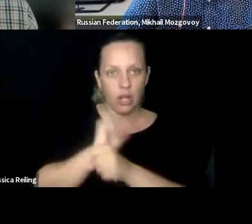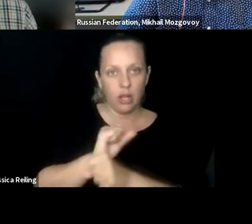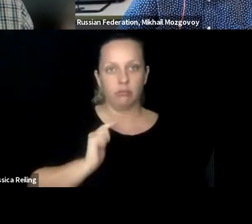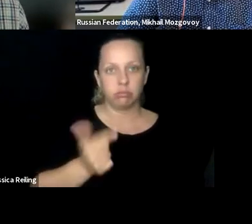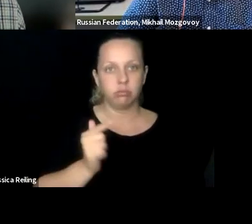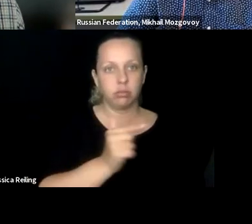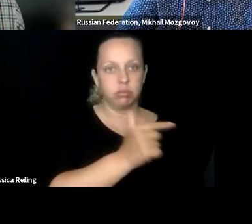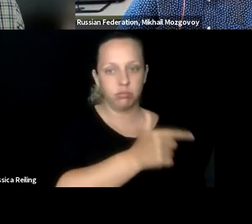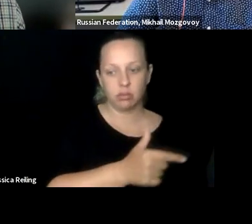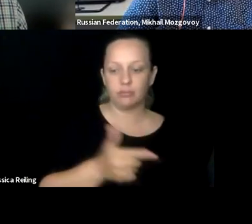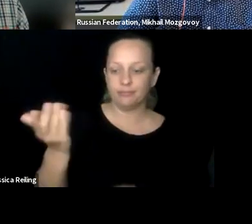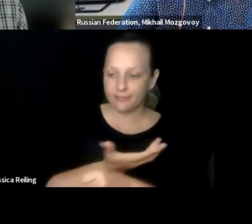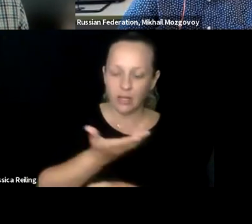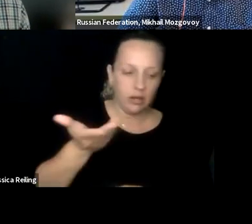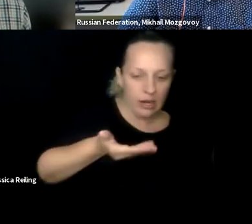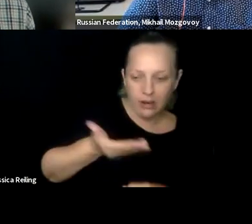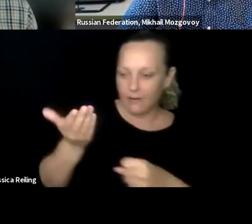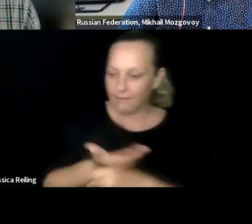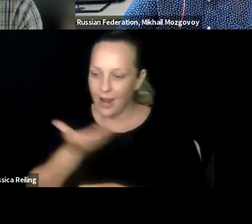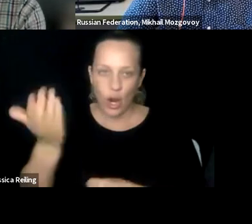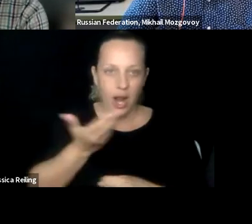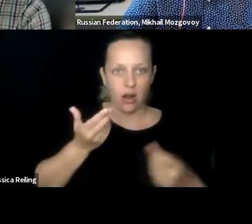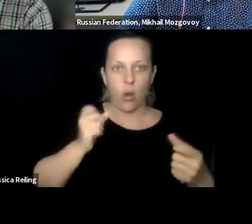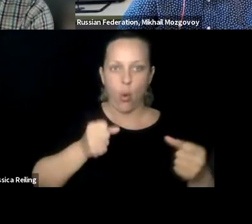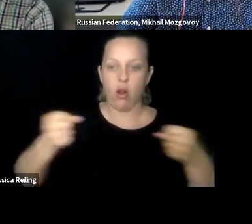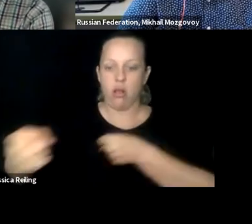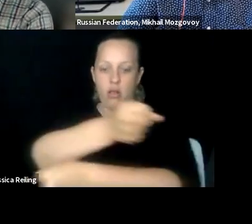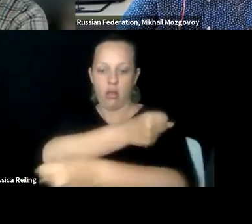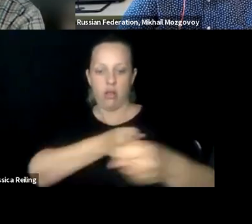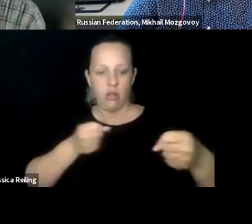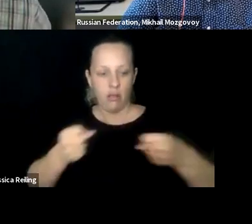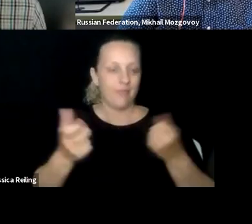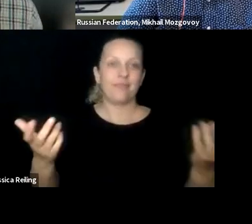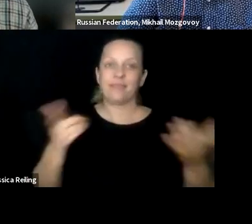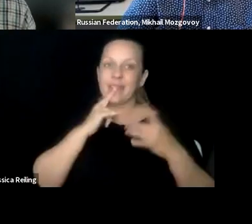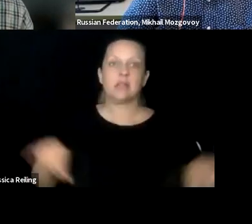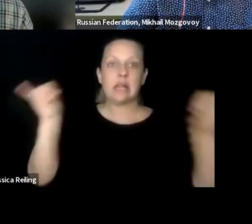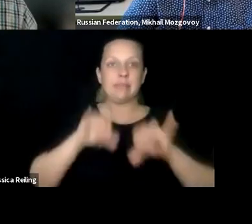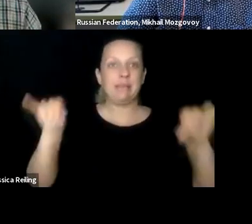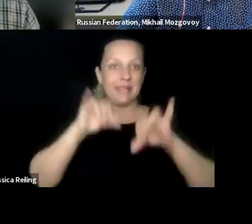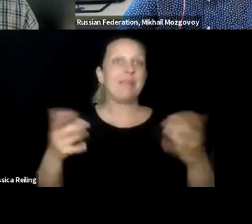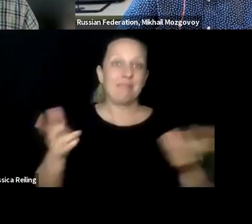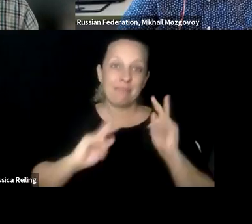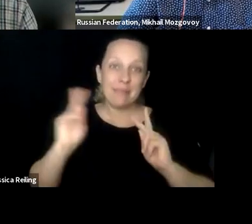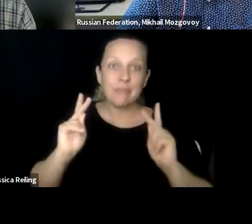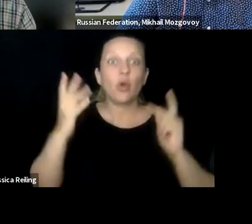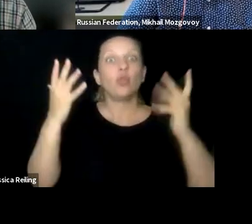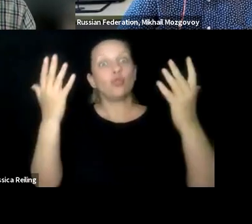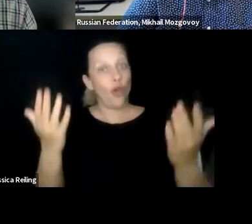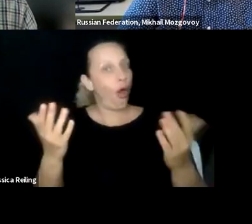at a large institution, there's also turnover. And so the people that might be the senior leaders at an institution one